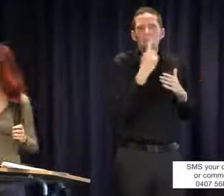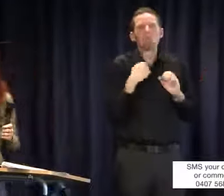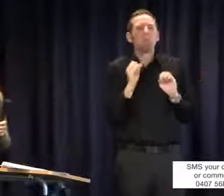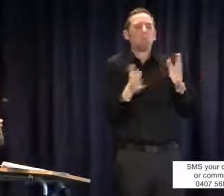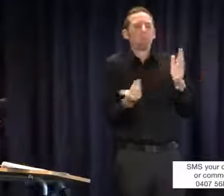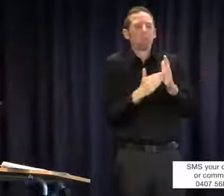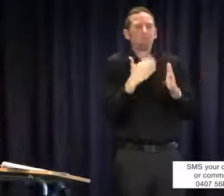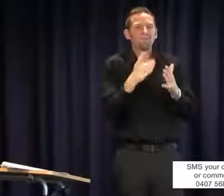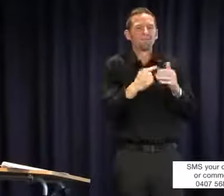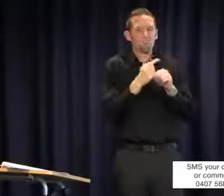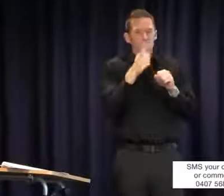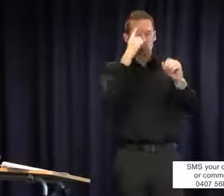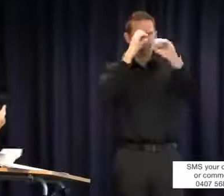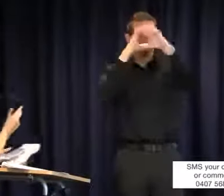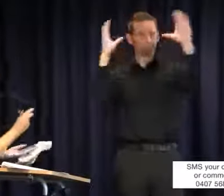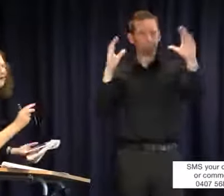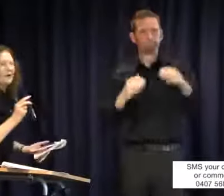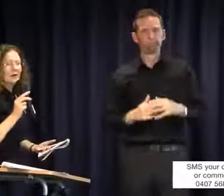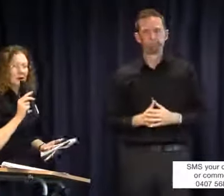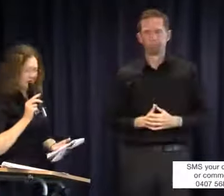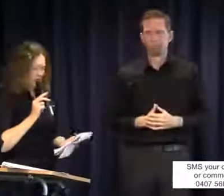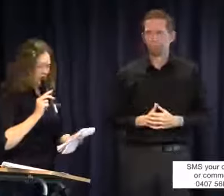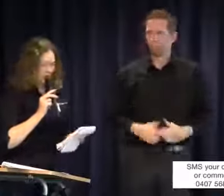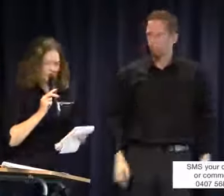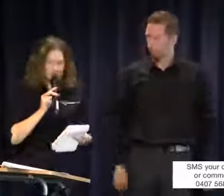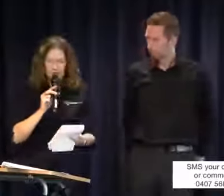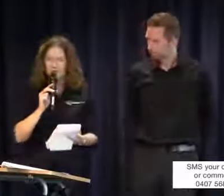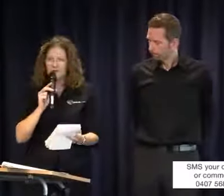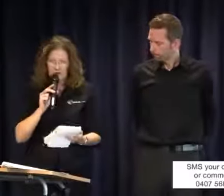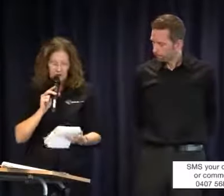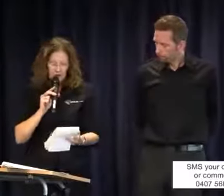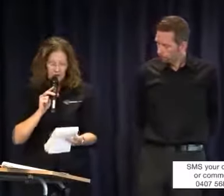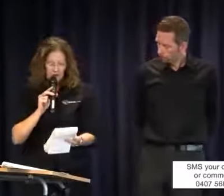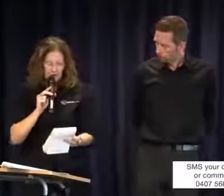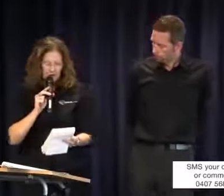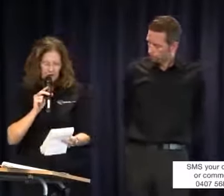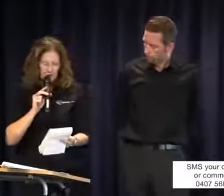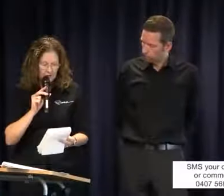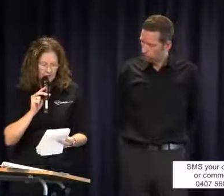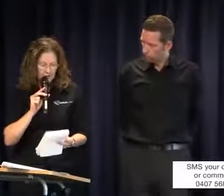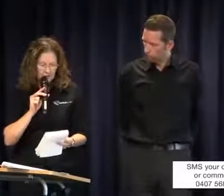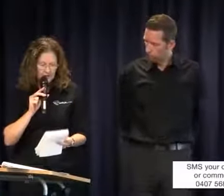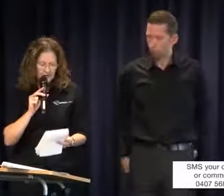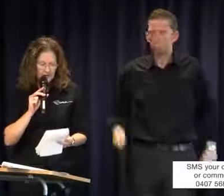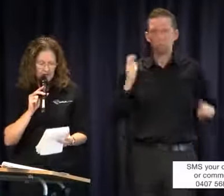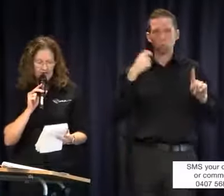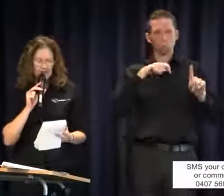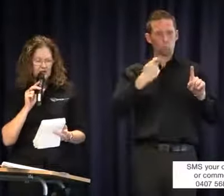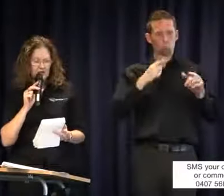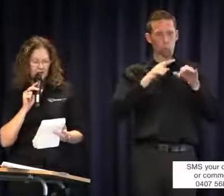Okay. Before we move on to questions from the floor, I've had a message come through